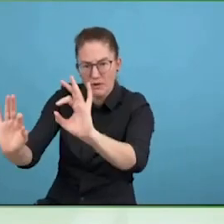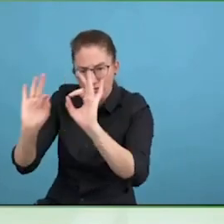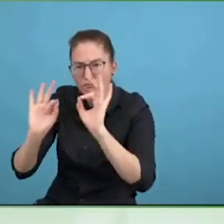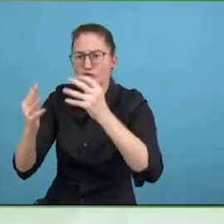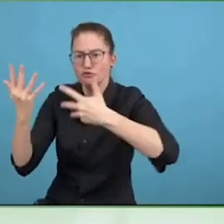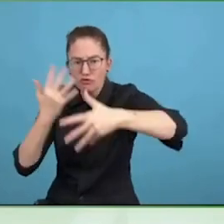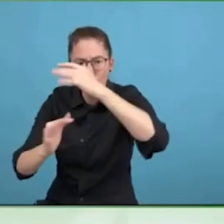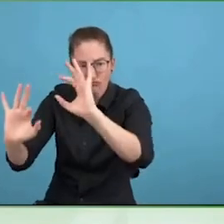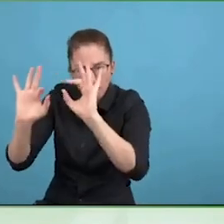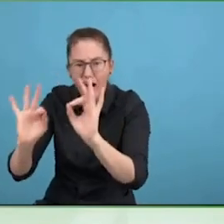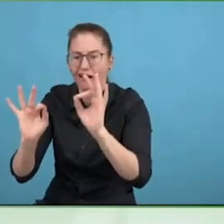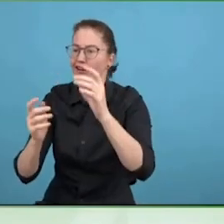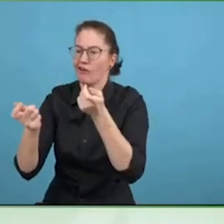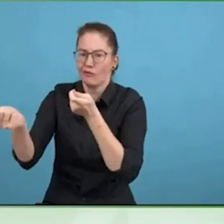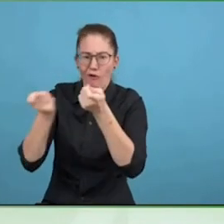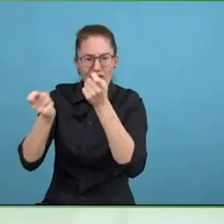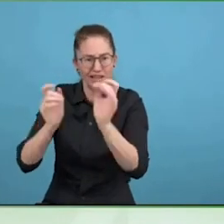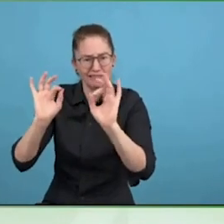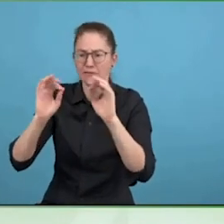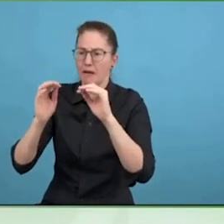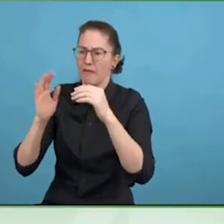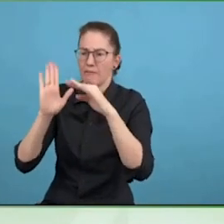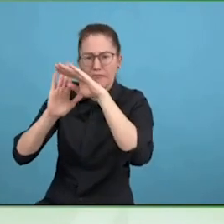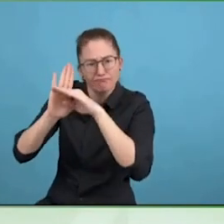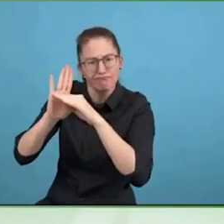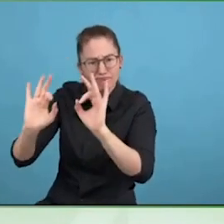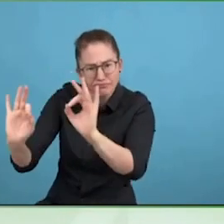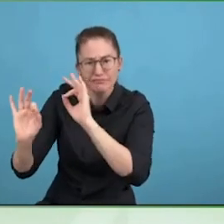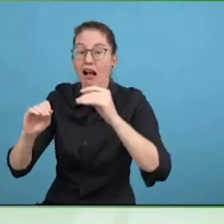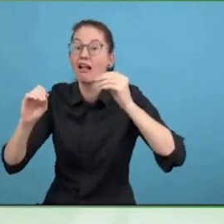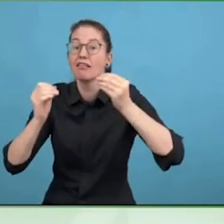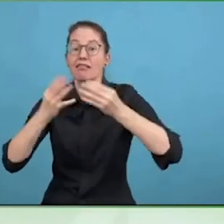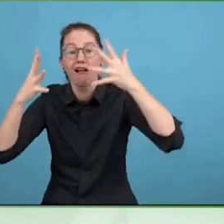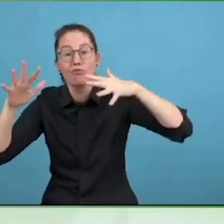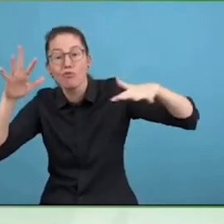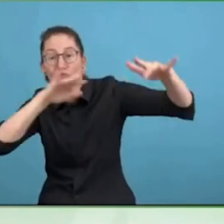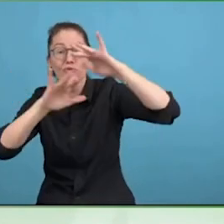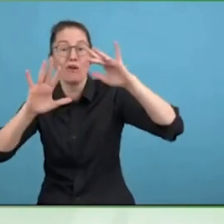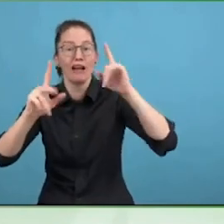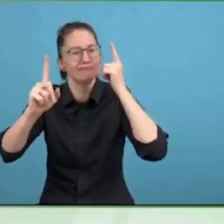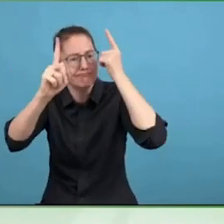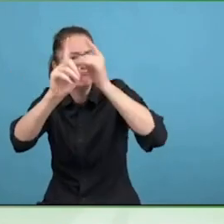You say that adding value to the company happens by, for instance,